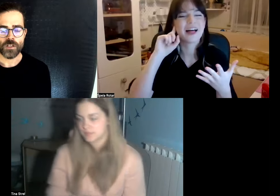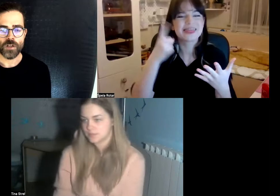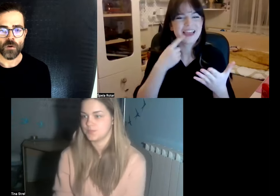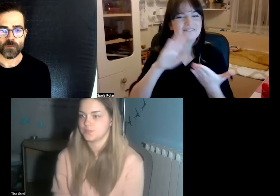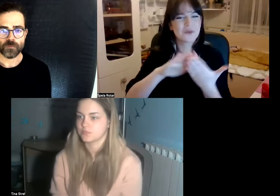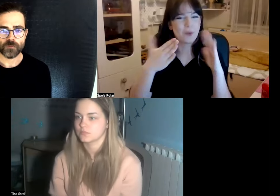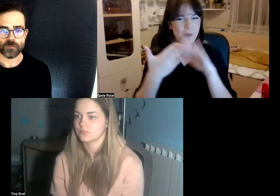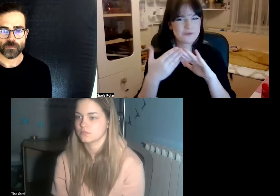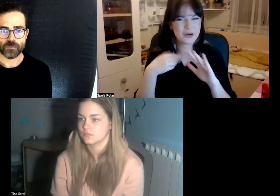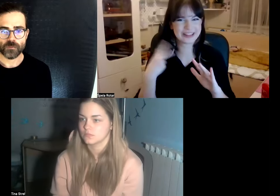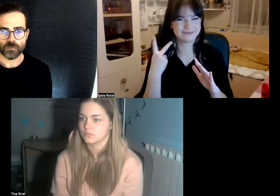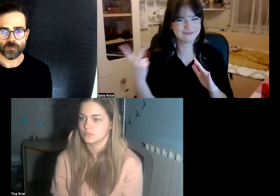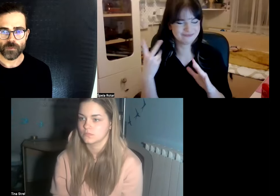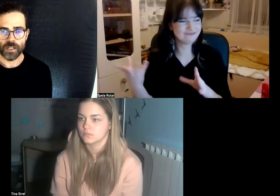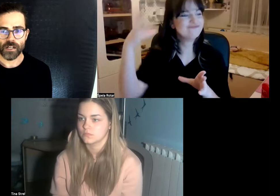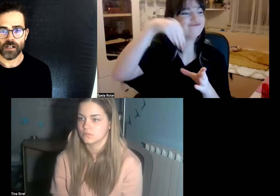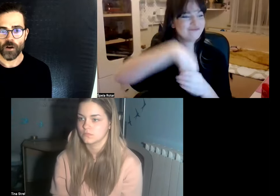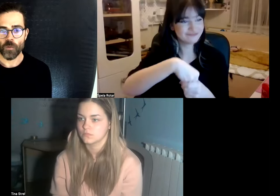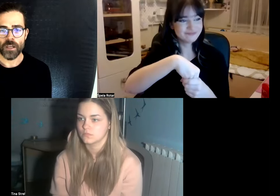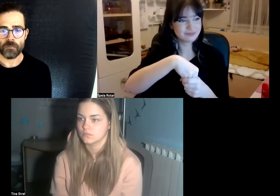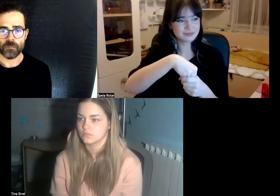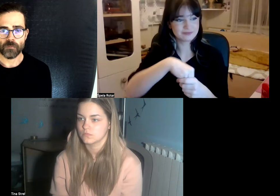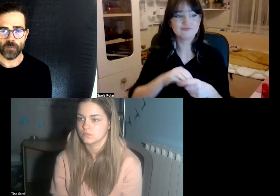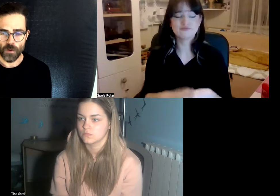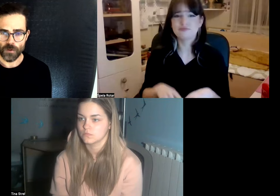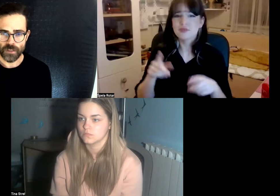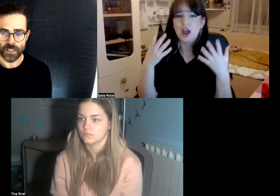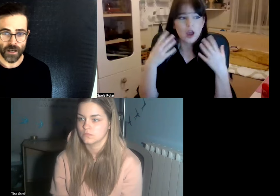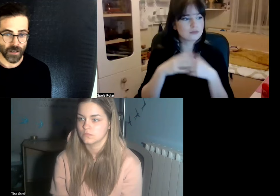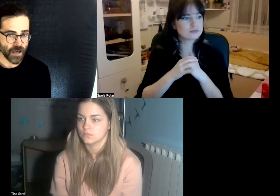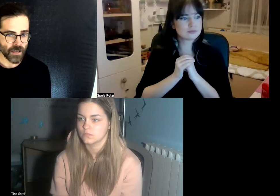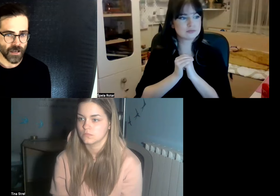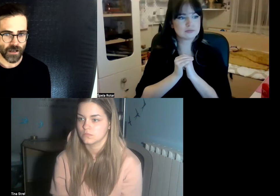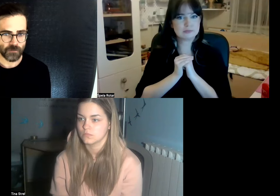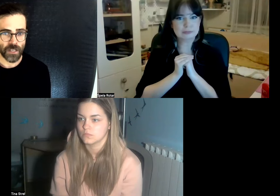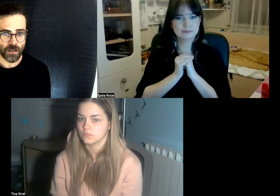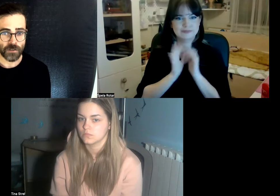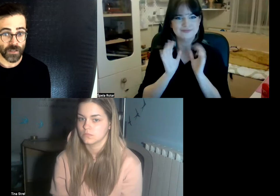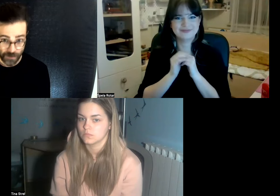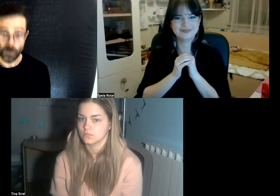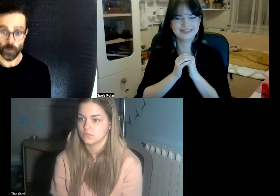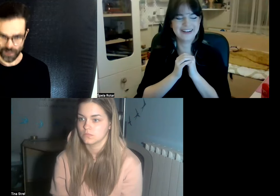so we both Tina and I belong to the deaf community